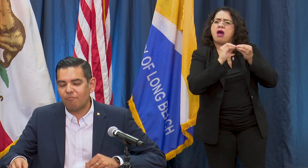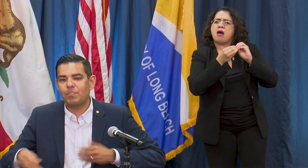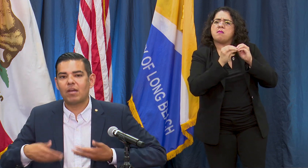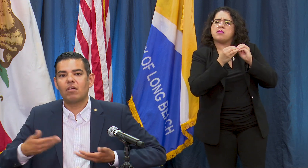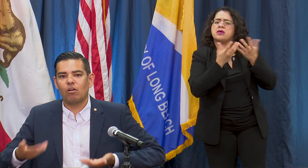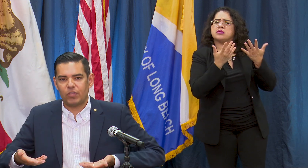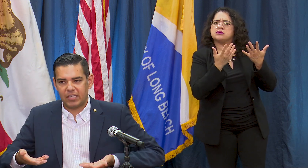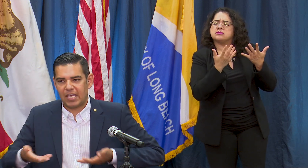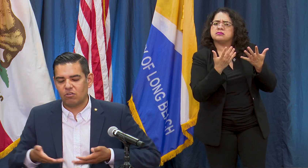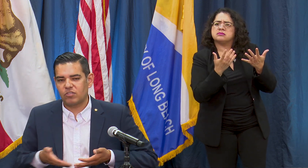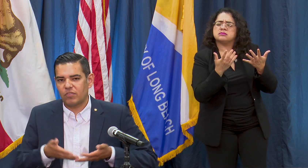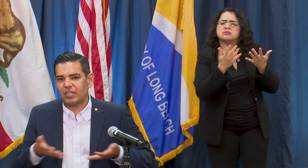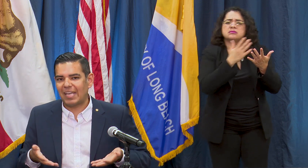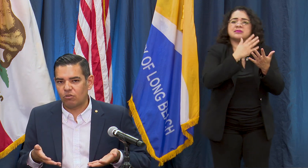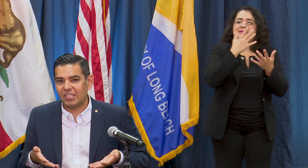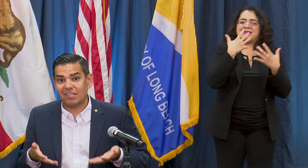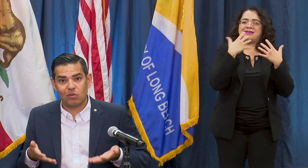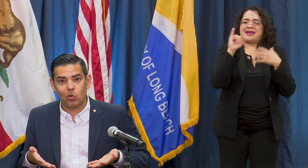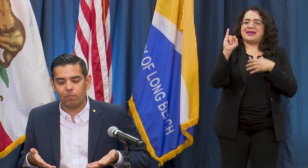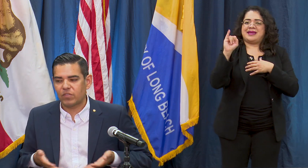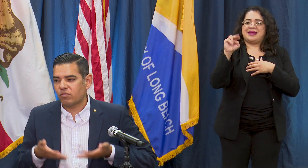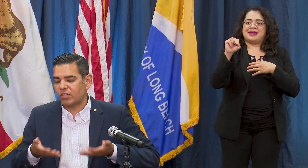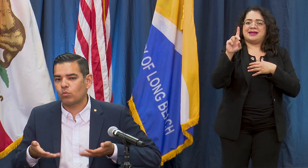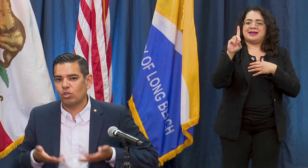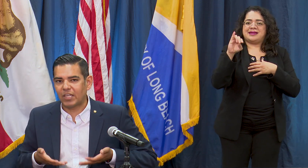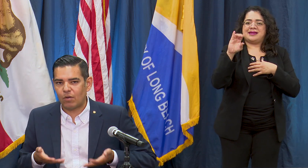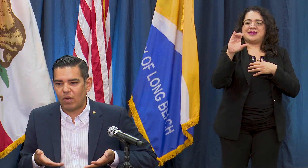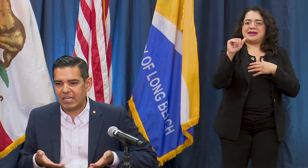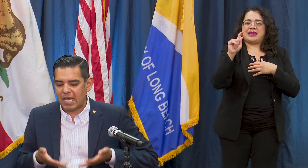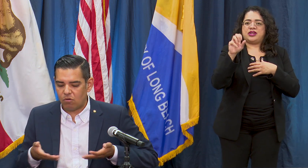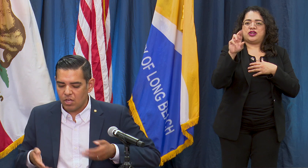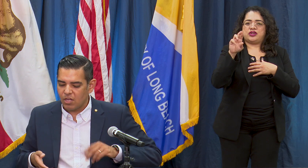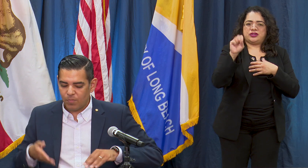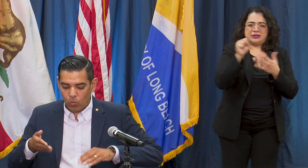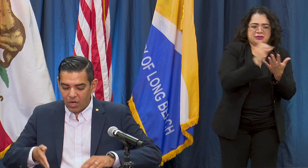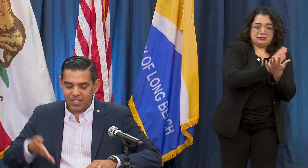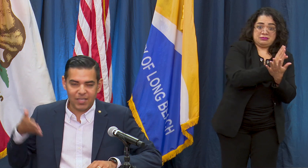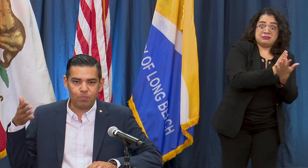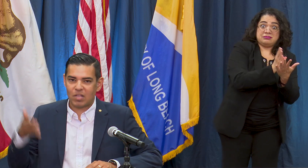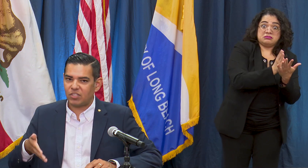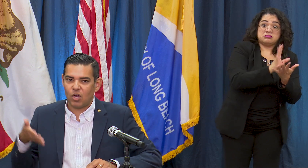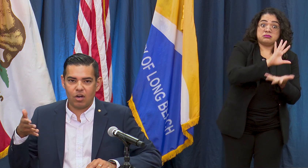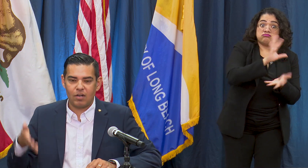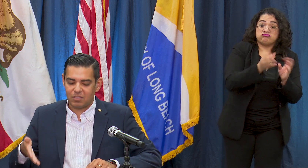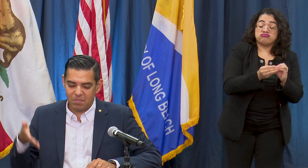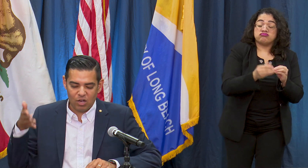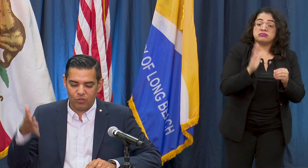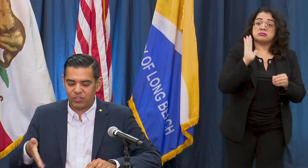better health indicators than the county as a whole and so that's what we're looking at right now but we're gonna keep pressing hard to meet all these